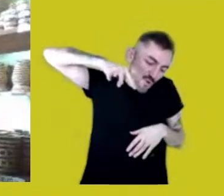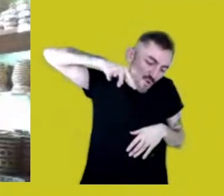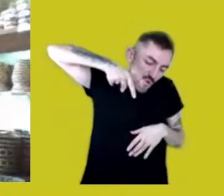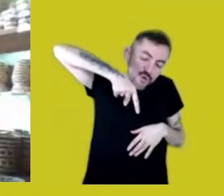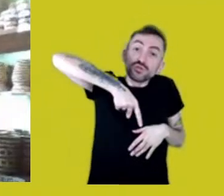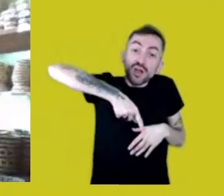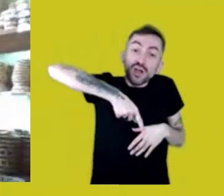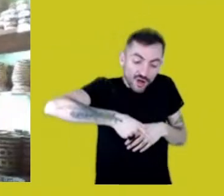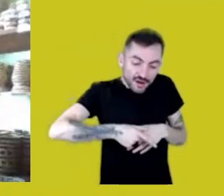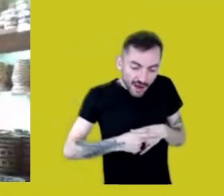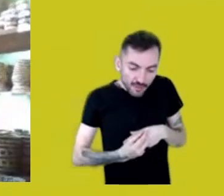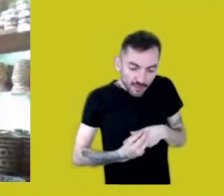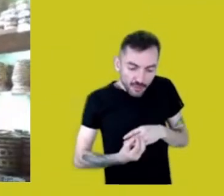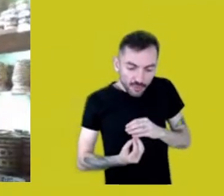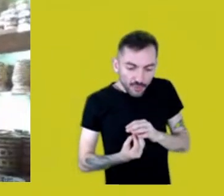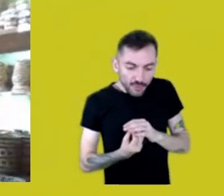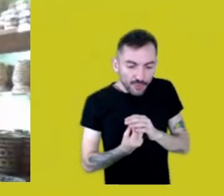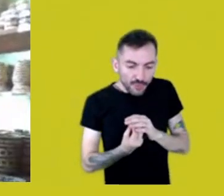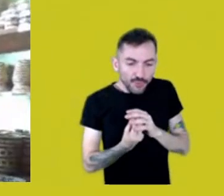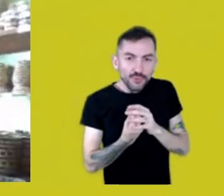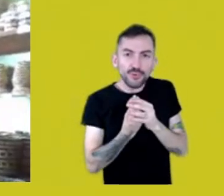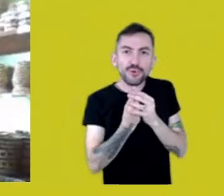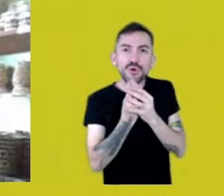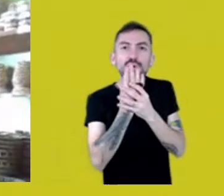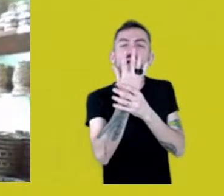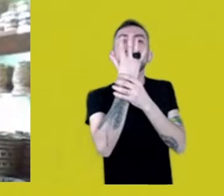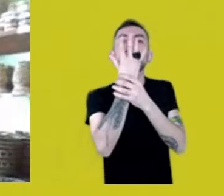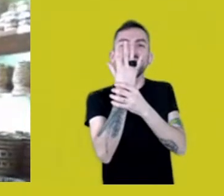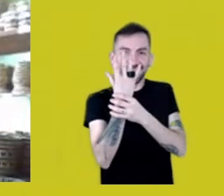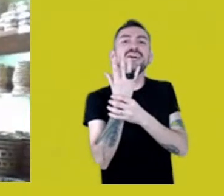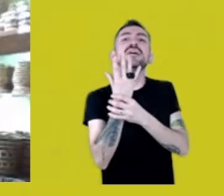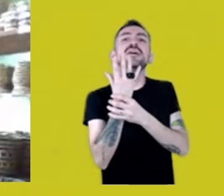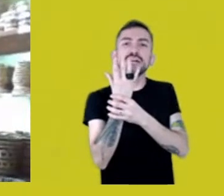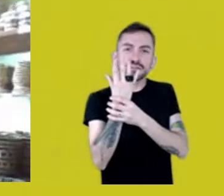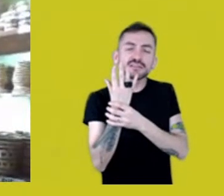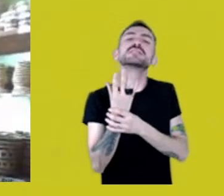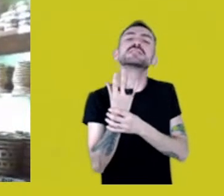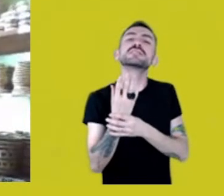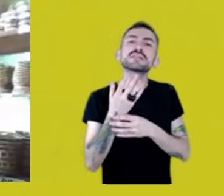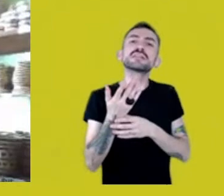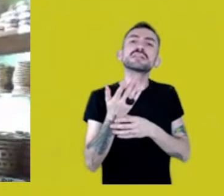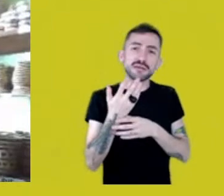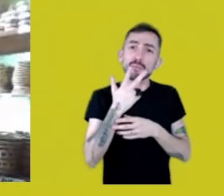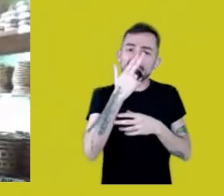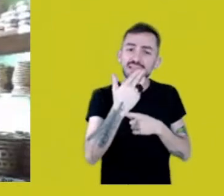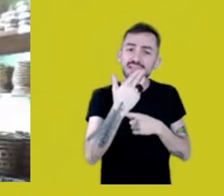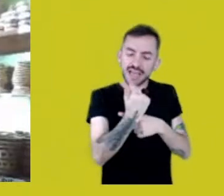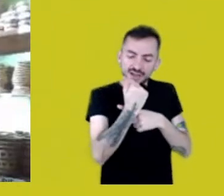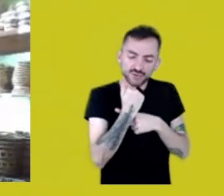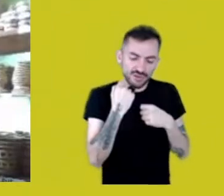and bringing strength to this territory.